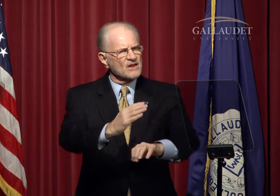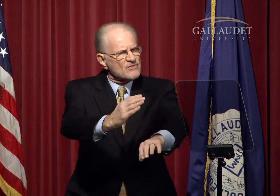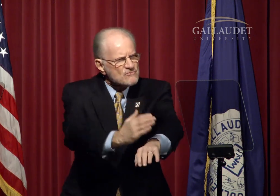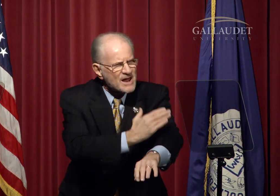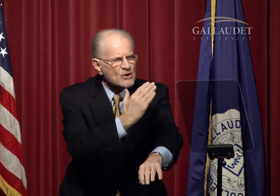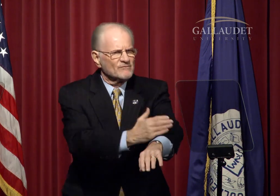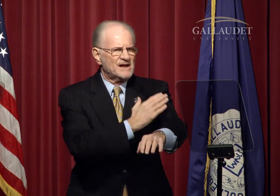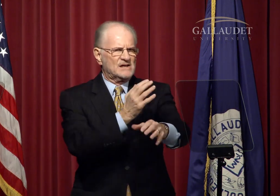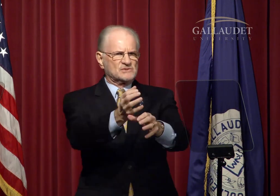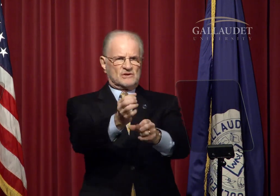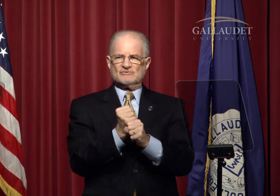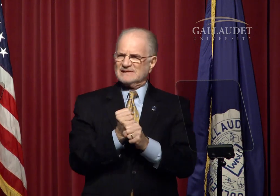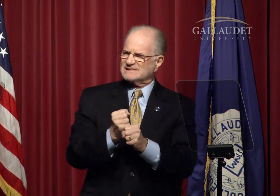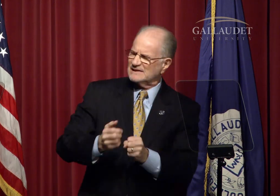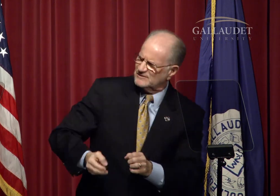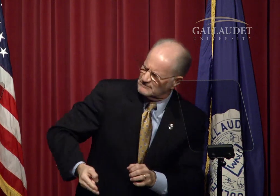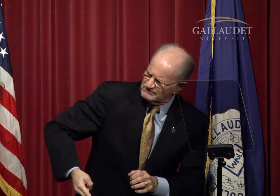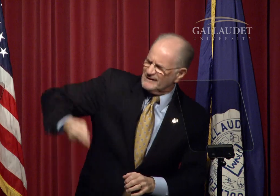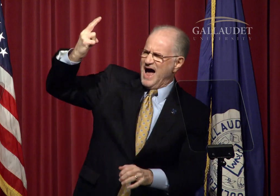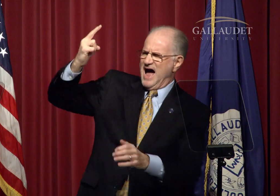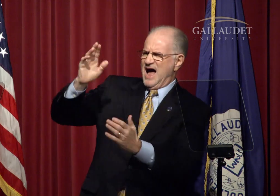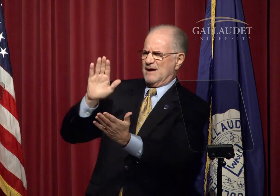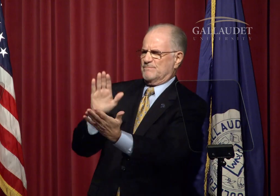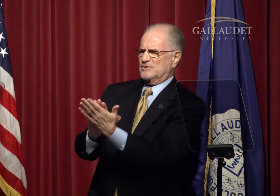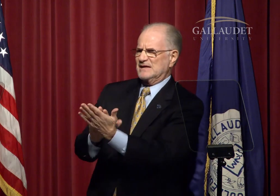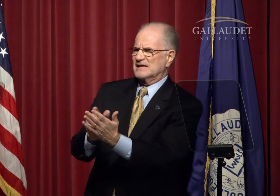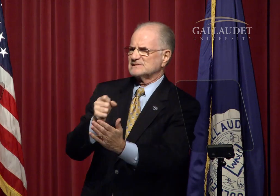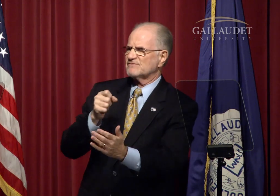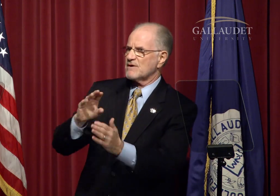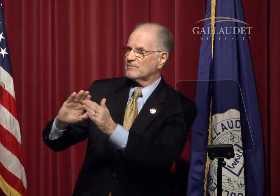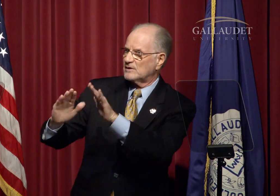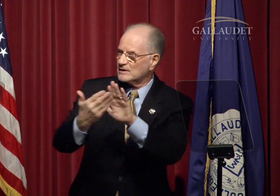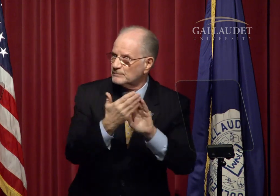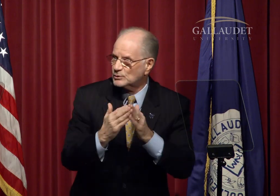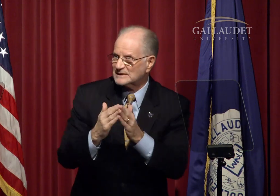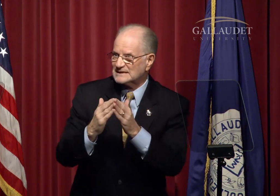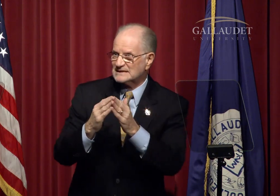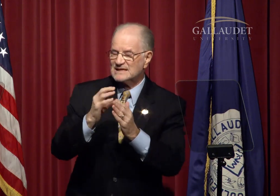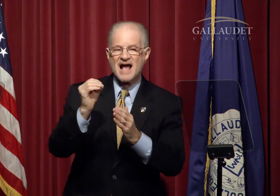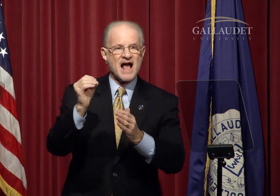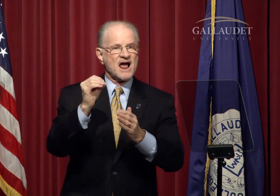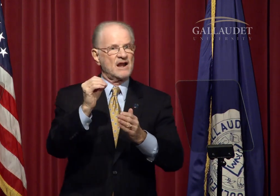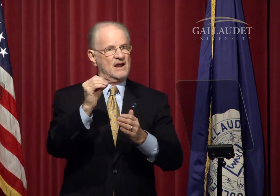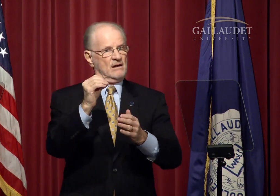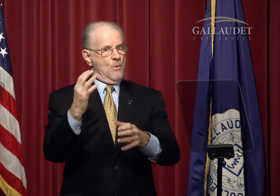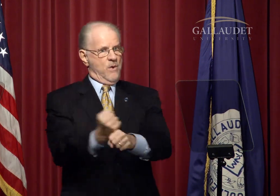DeafSpace principles and new baseball and softball turf fields were added